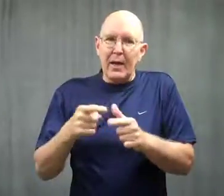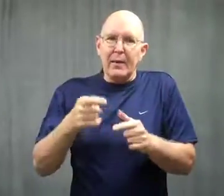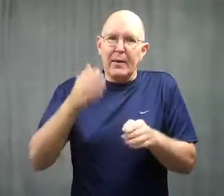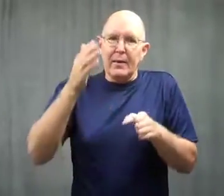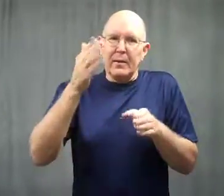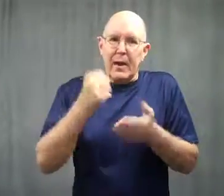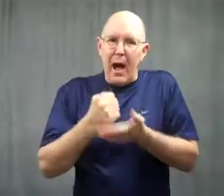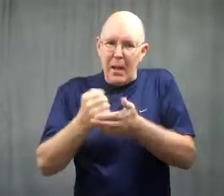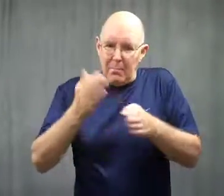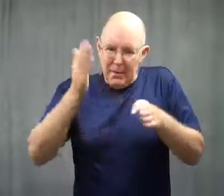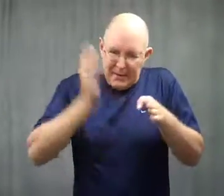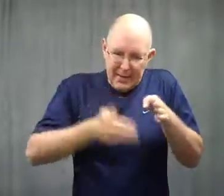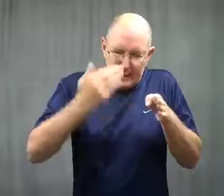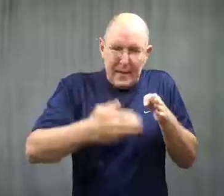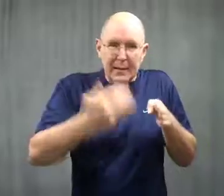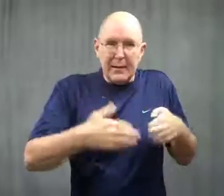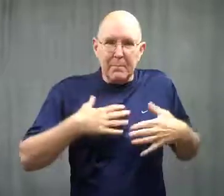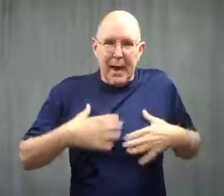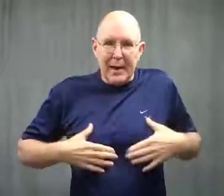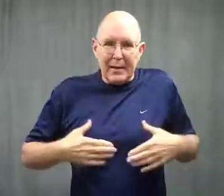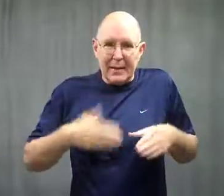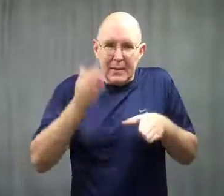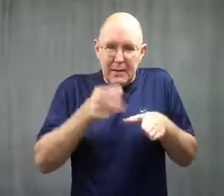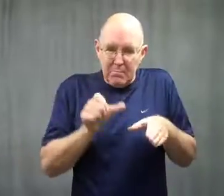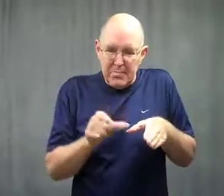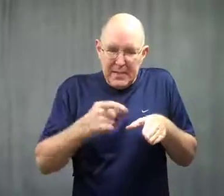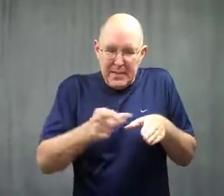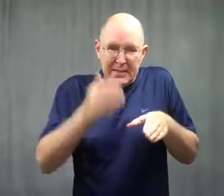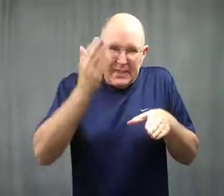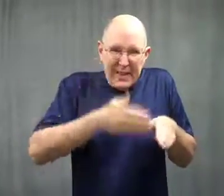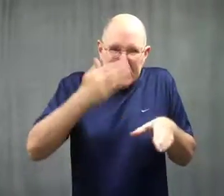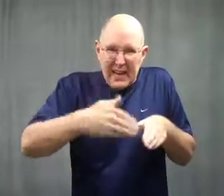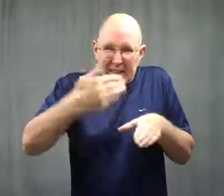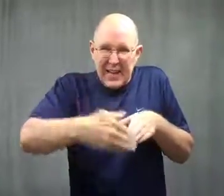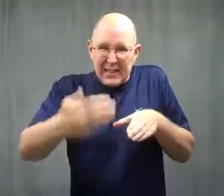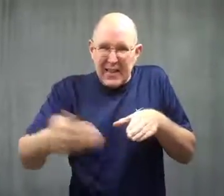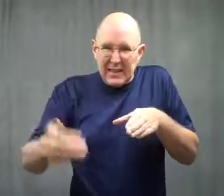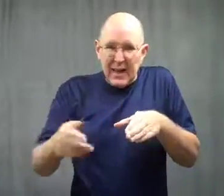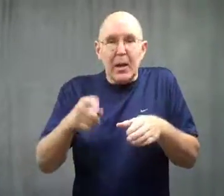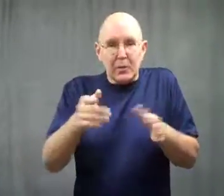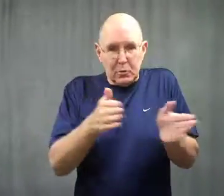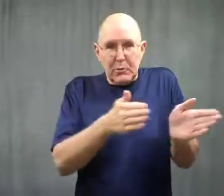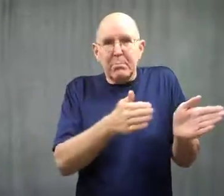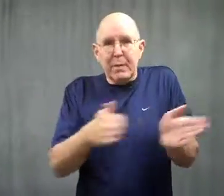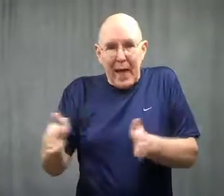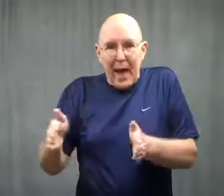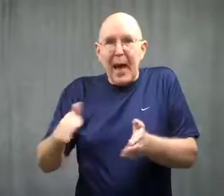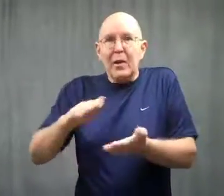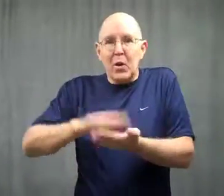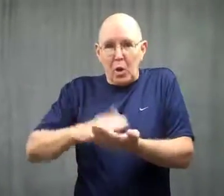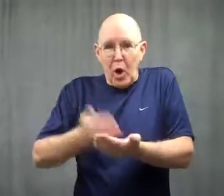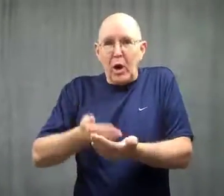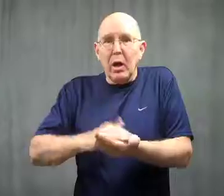He then helped her cut the body into small pieces.